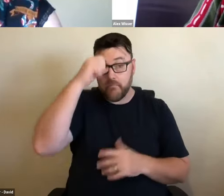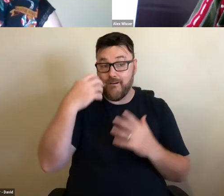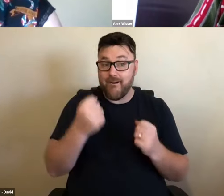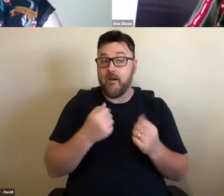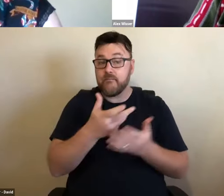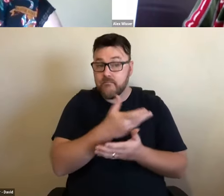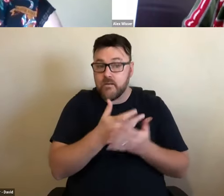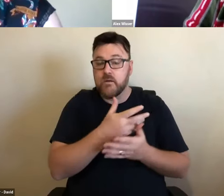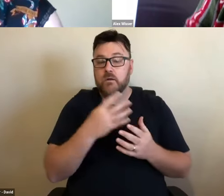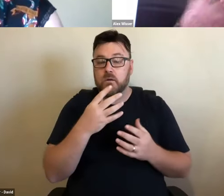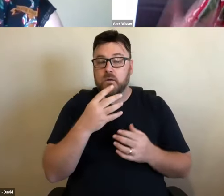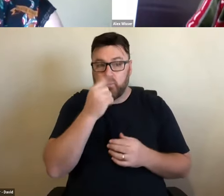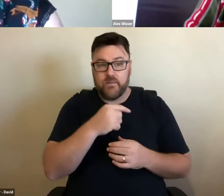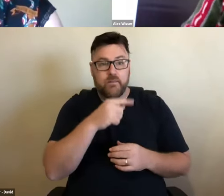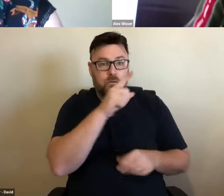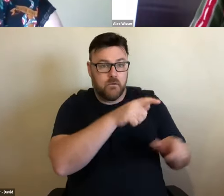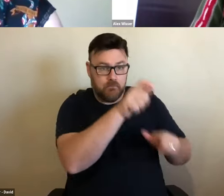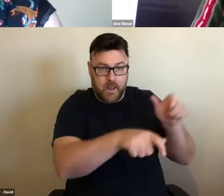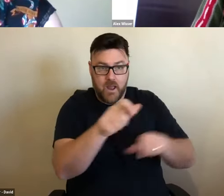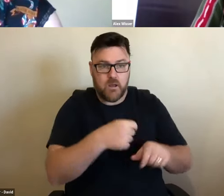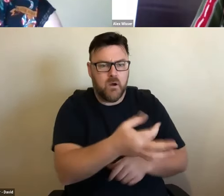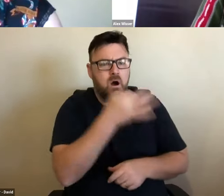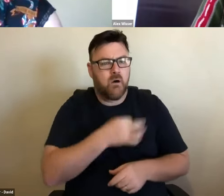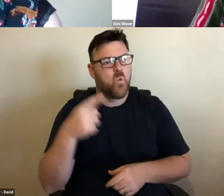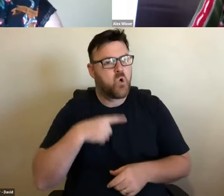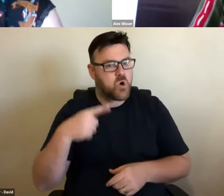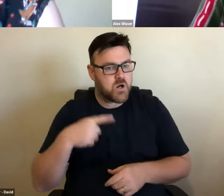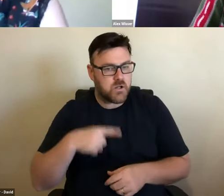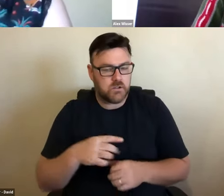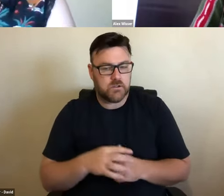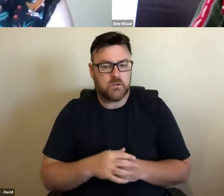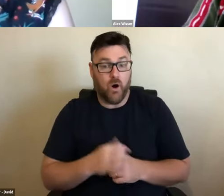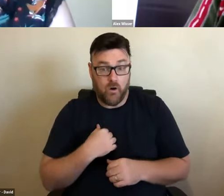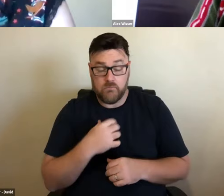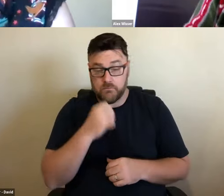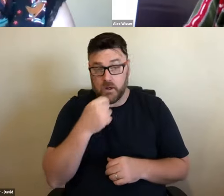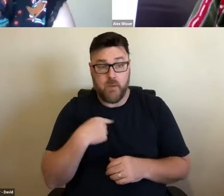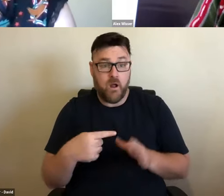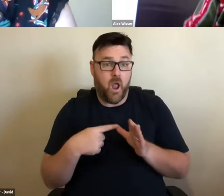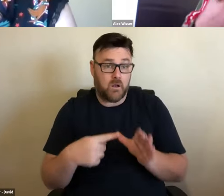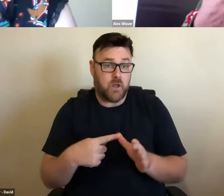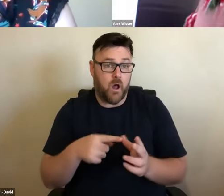and I remember having moments of conversations with locals when they're asking me. The answer is twofold - one, Kandos is beautiful.